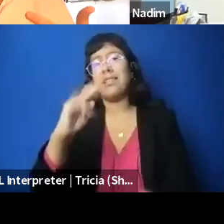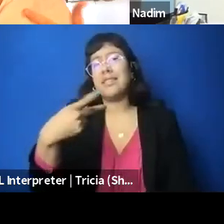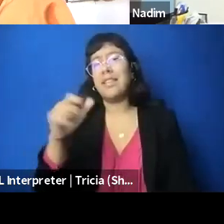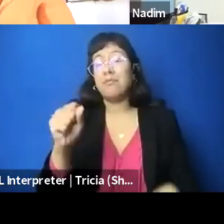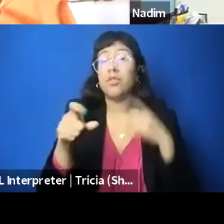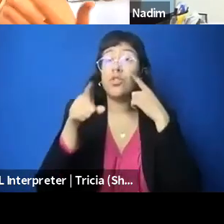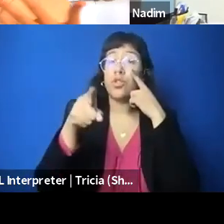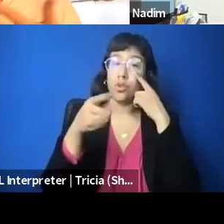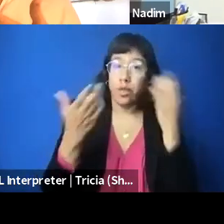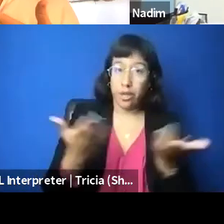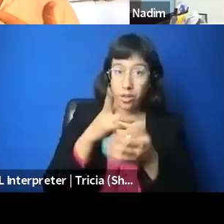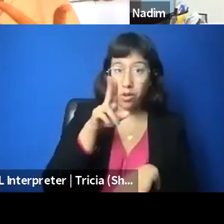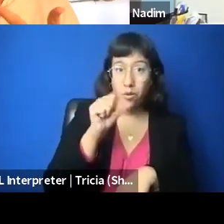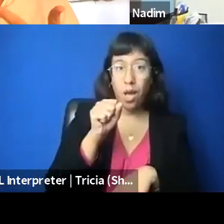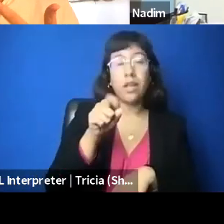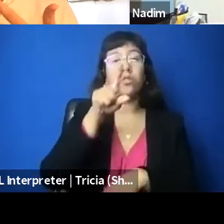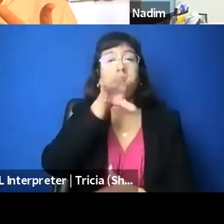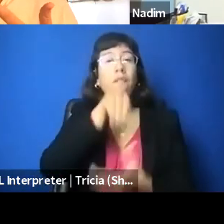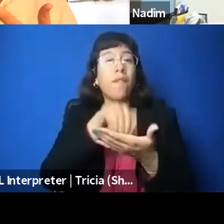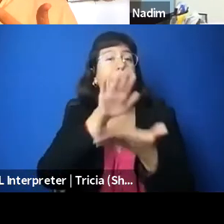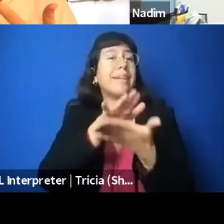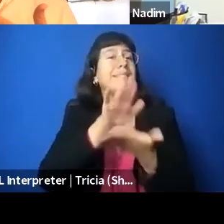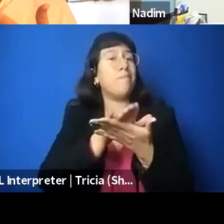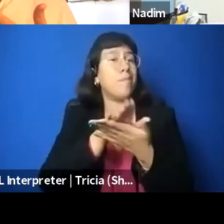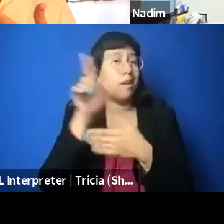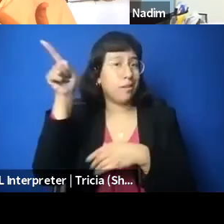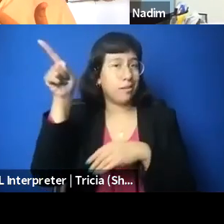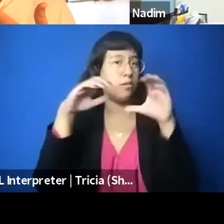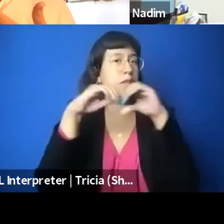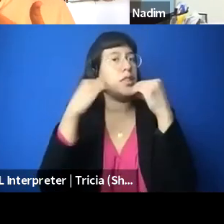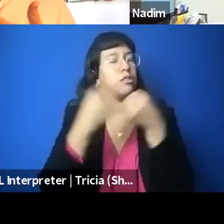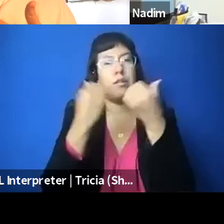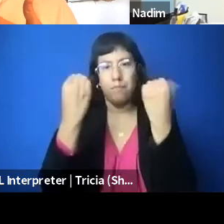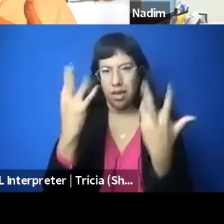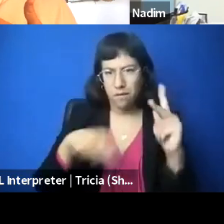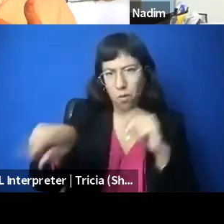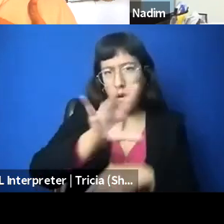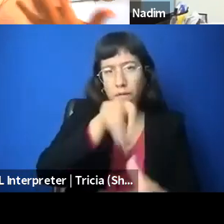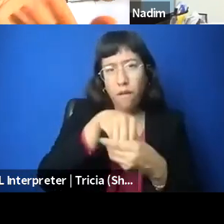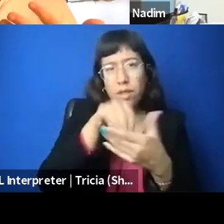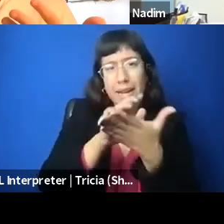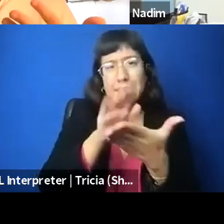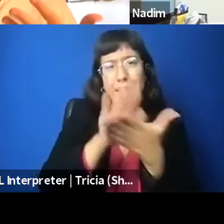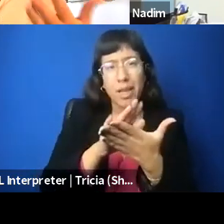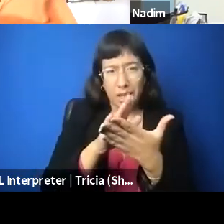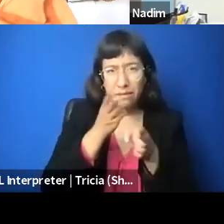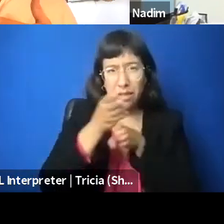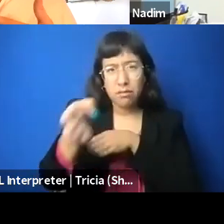and if you're at an academic institution, which I think a lot of the folks in this audience are, it's really important to have these discussions and not be